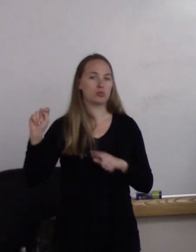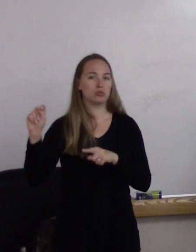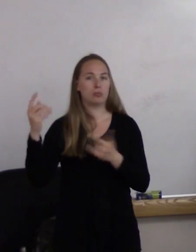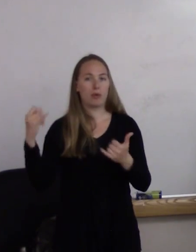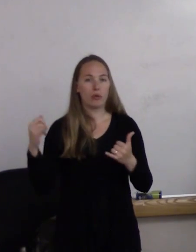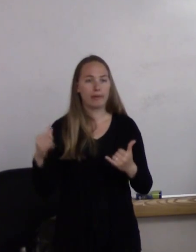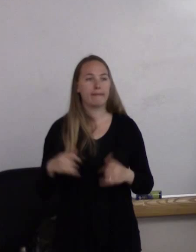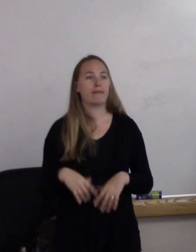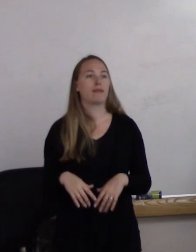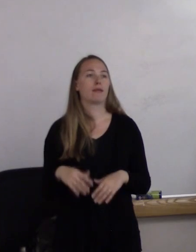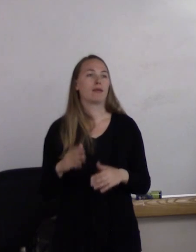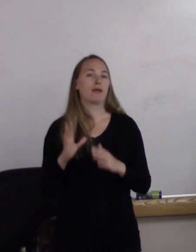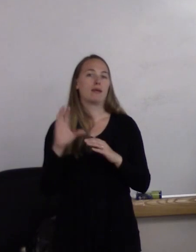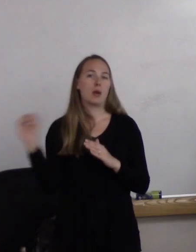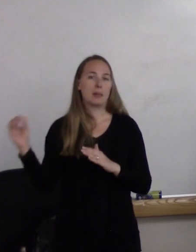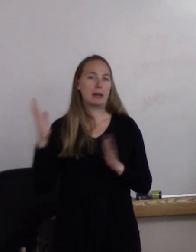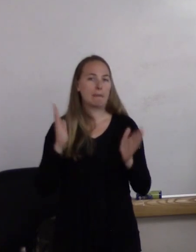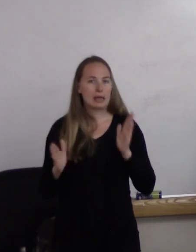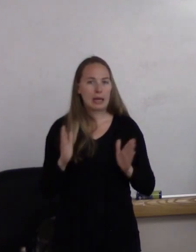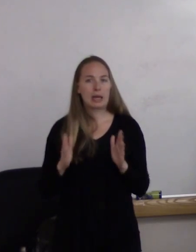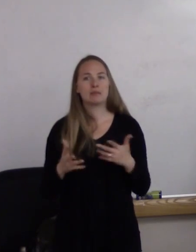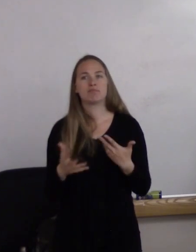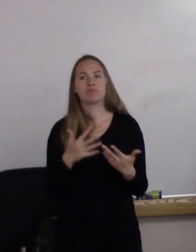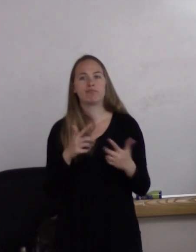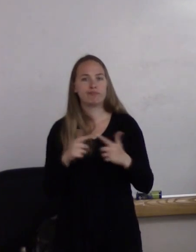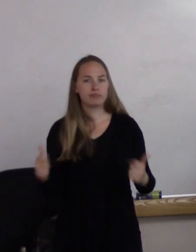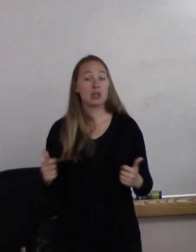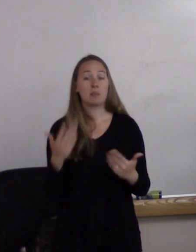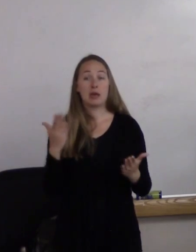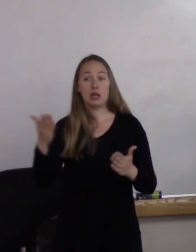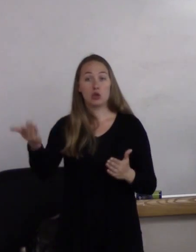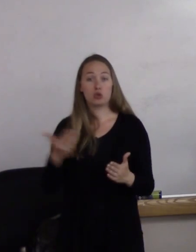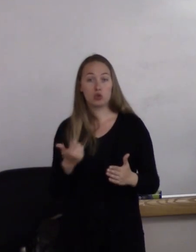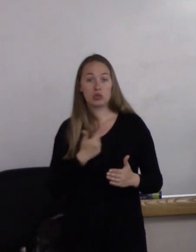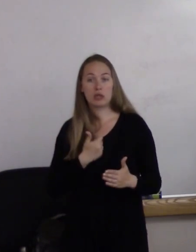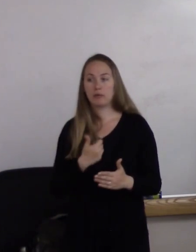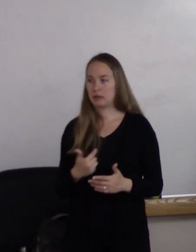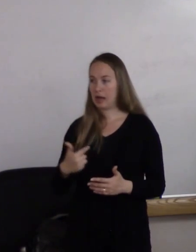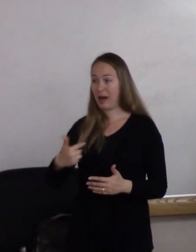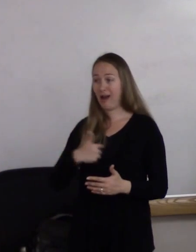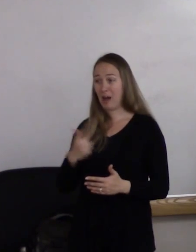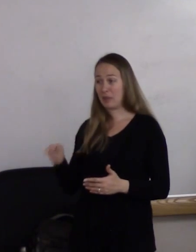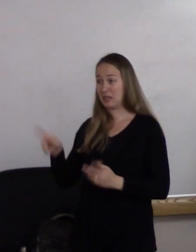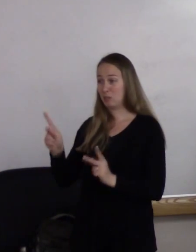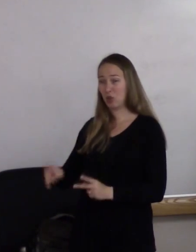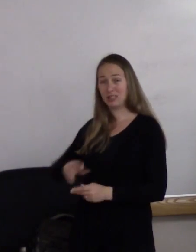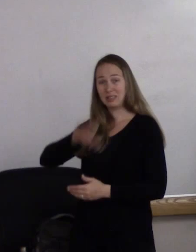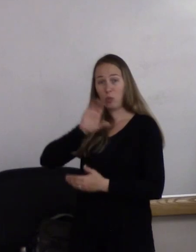company picnics or whatever, you may introduce yourself as somebody's spouse before you even give your name.